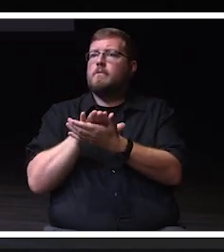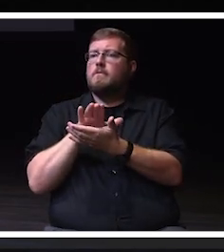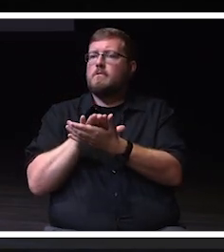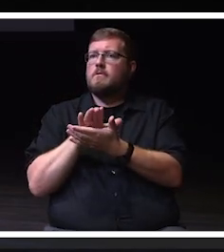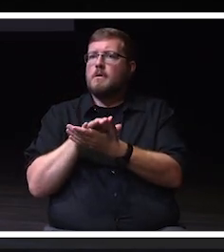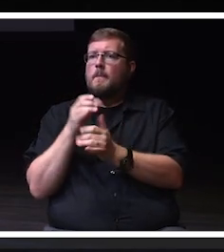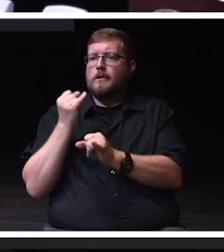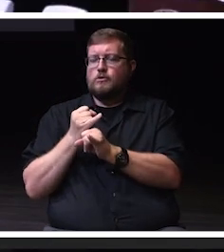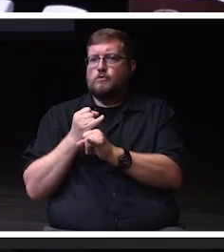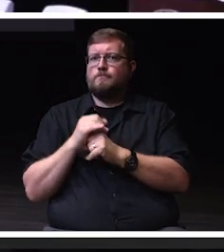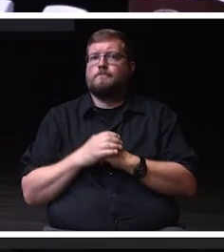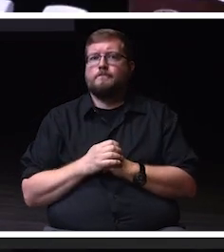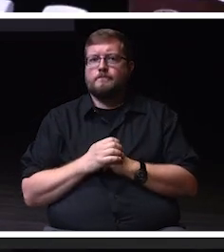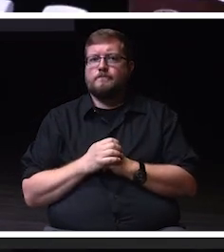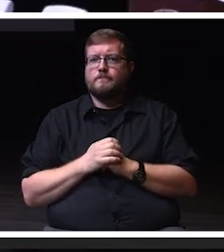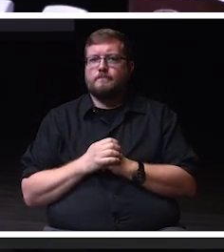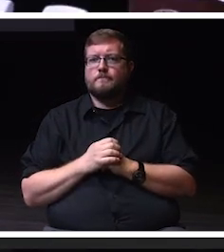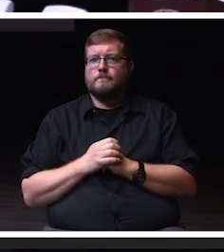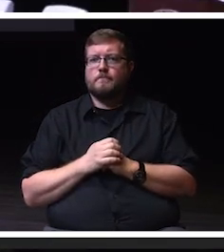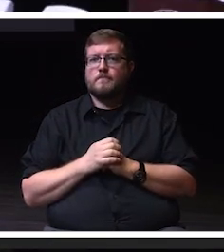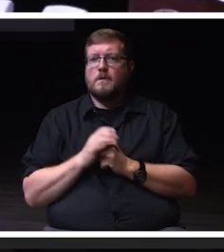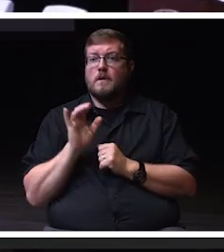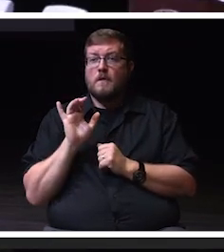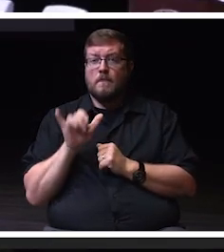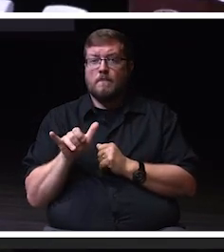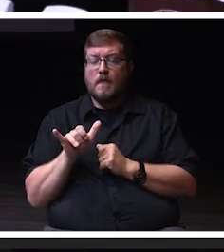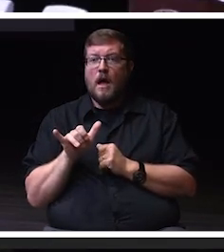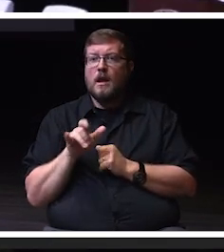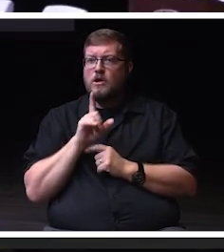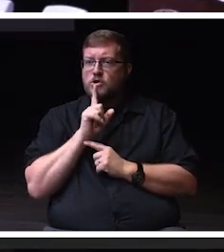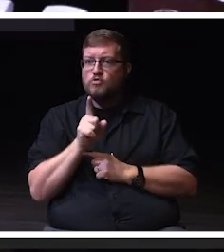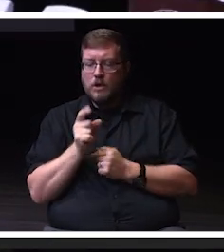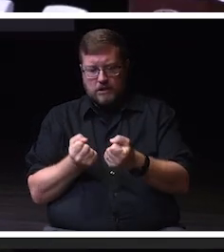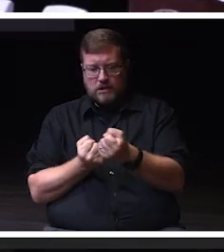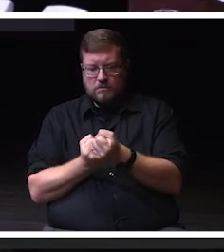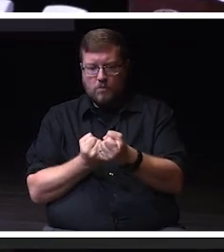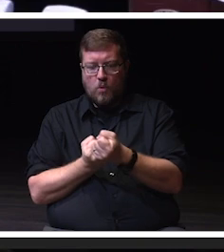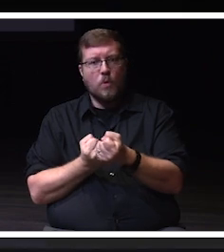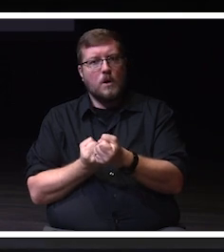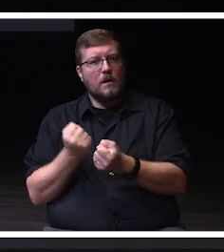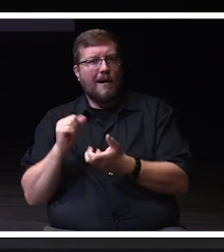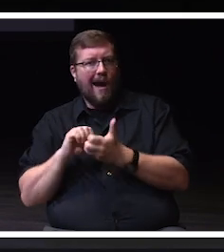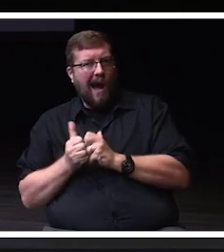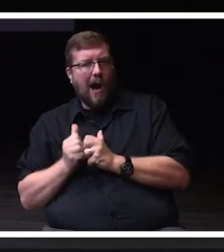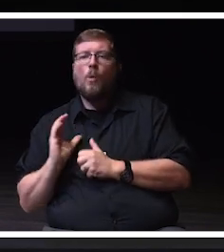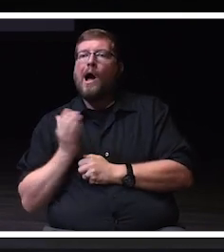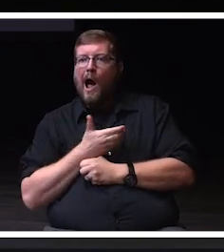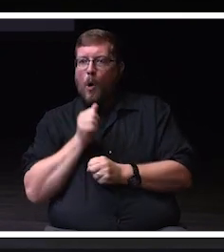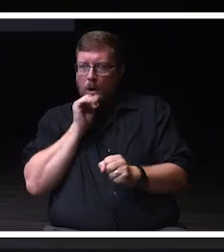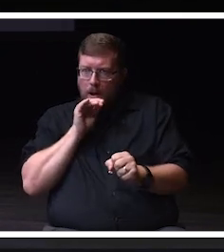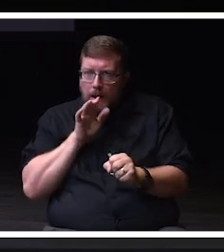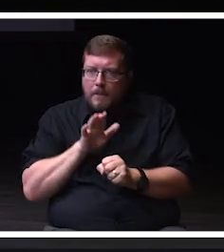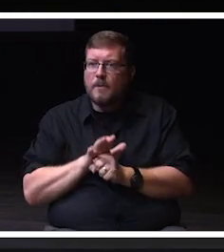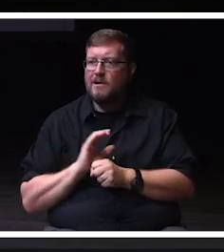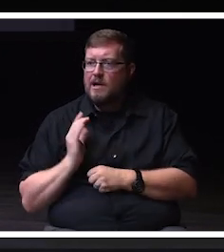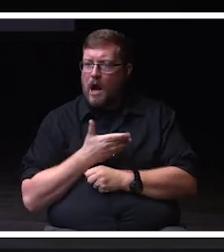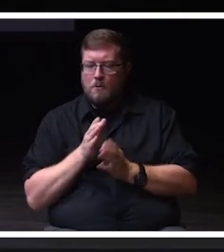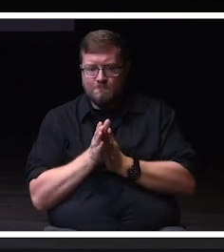This mission is fueled by our dedication and our commitment to